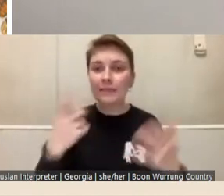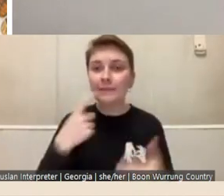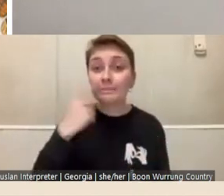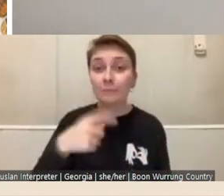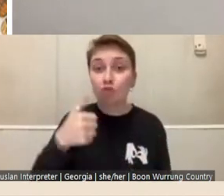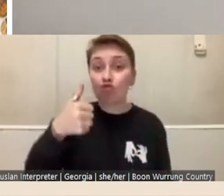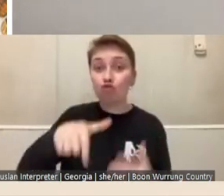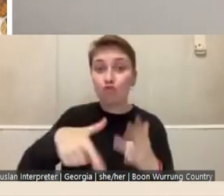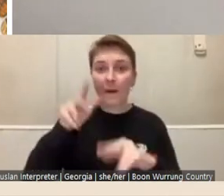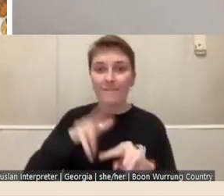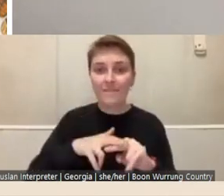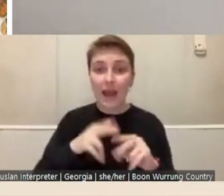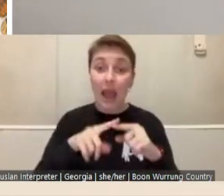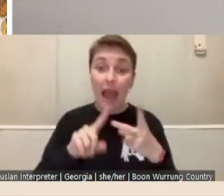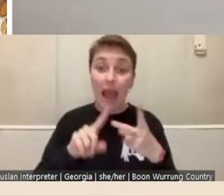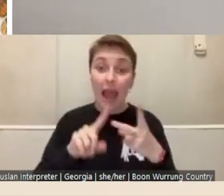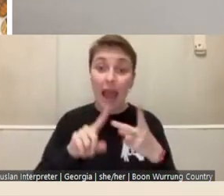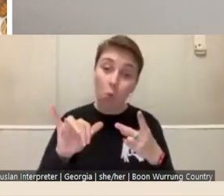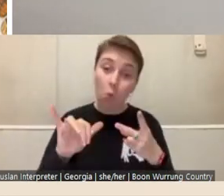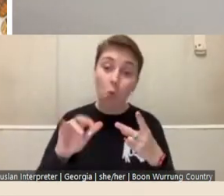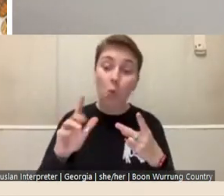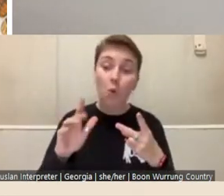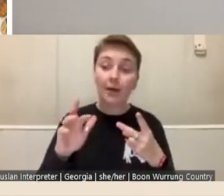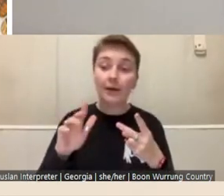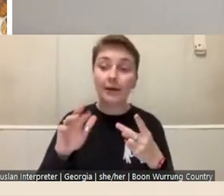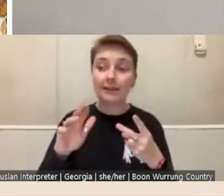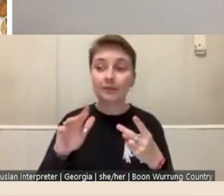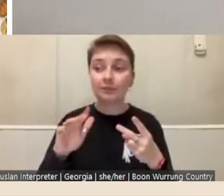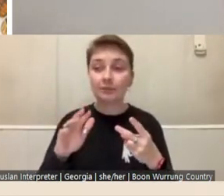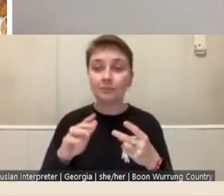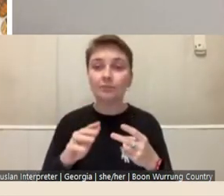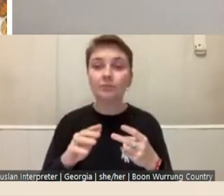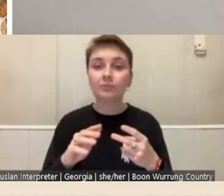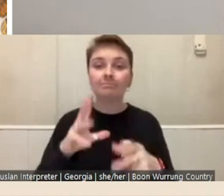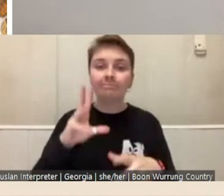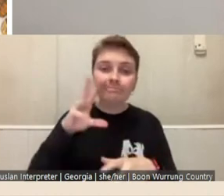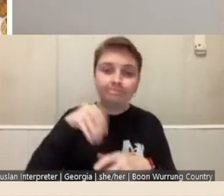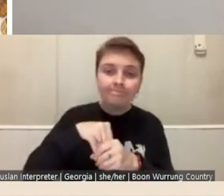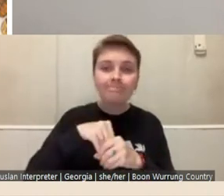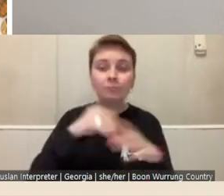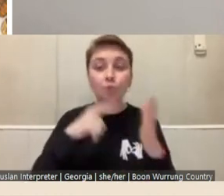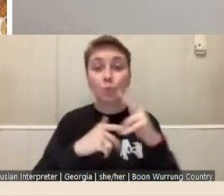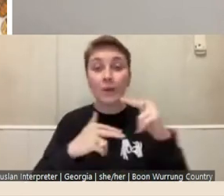and/or contribute to the development of the collections of the library.